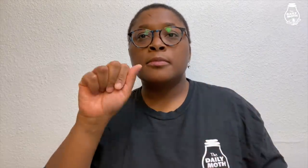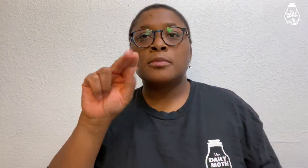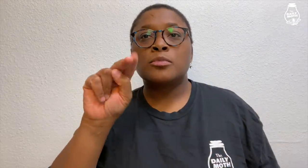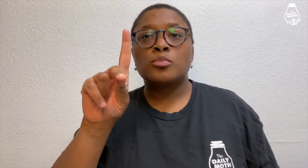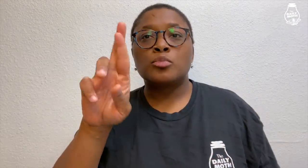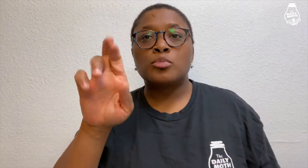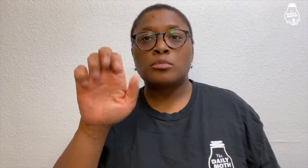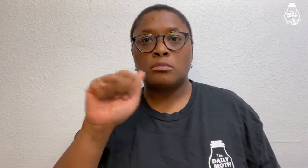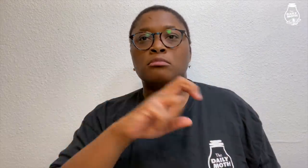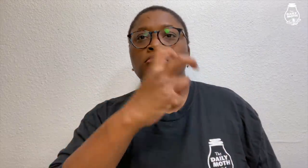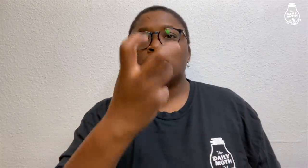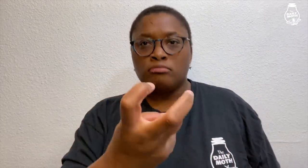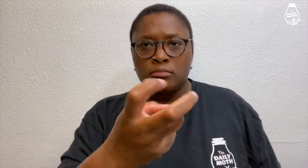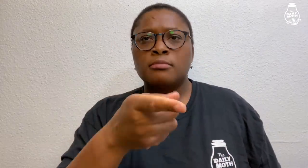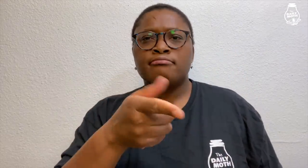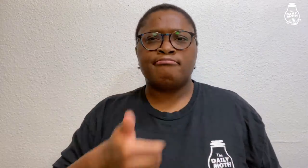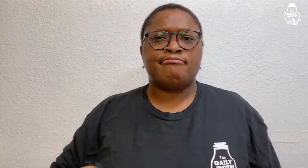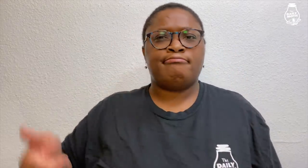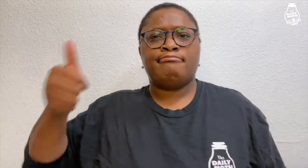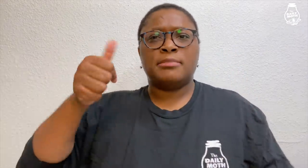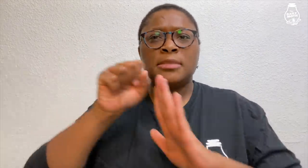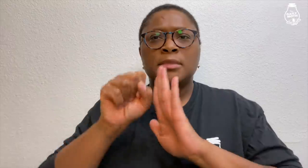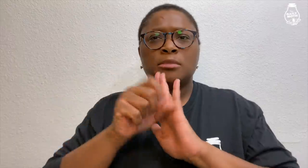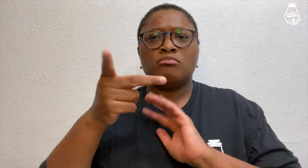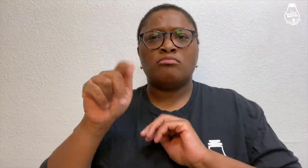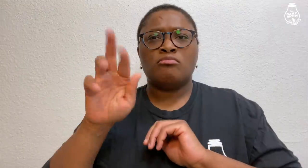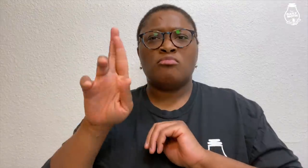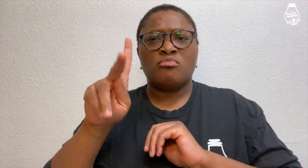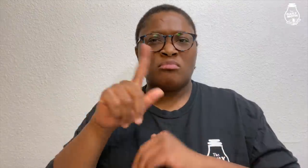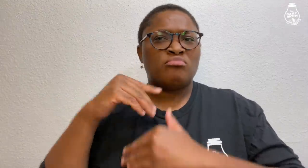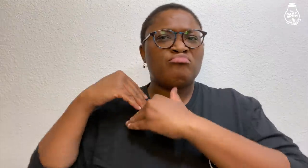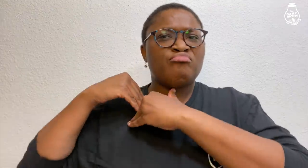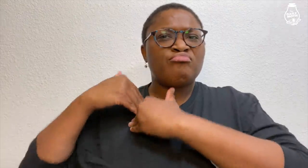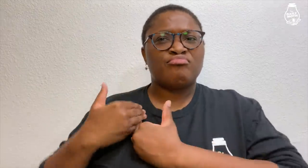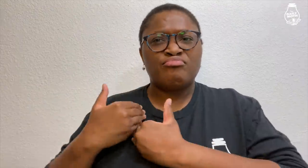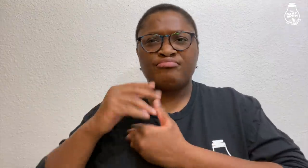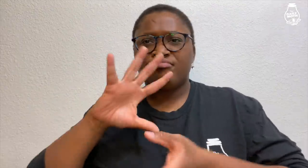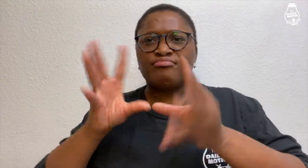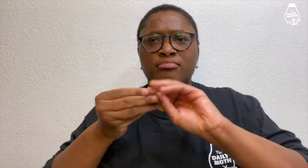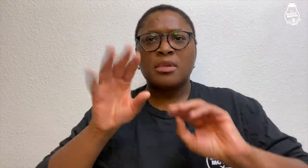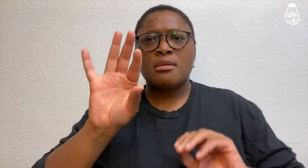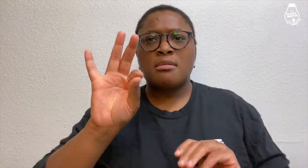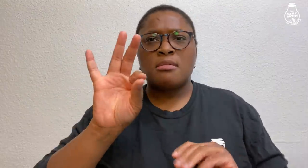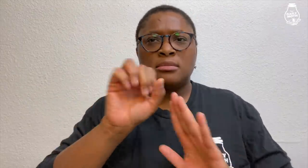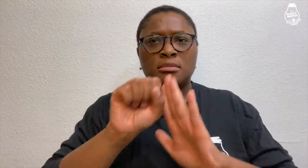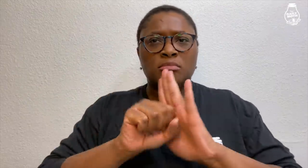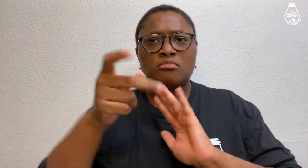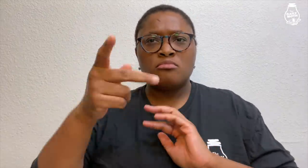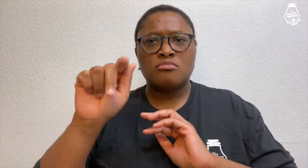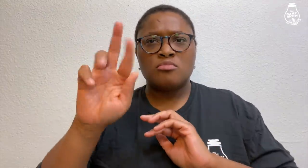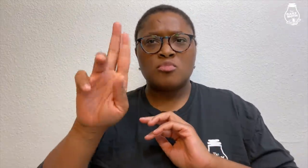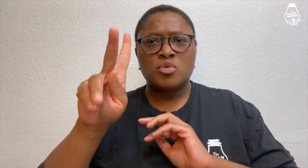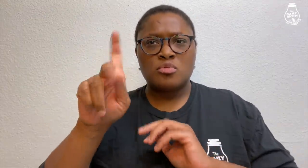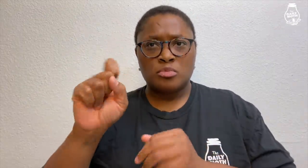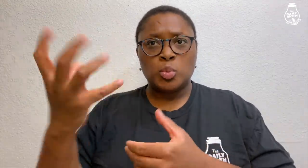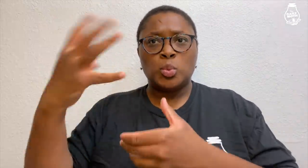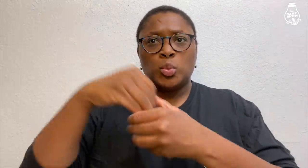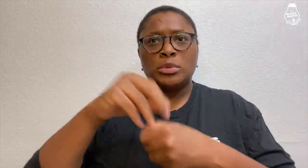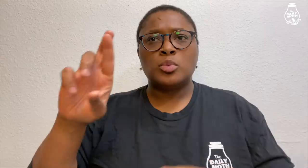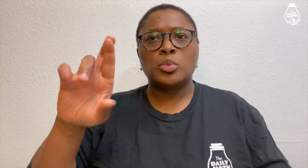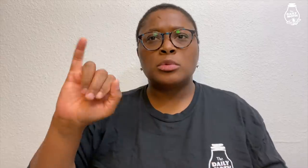Andrea Mapes is responsible for nine state parks including